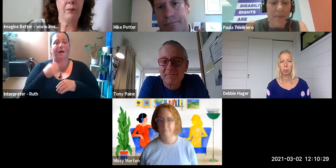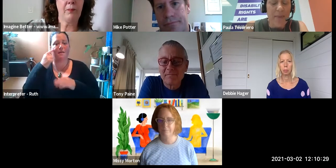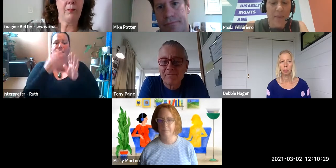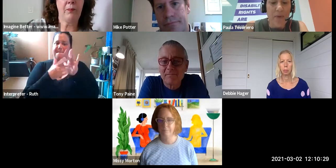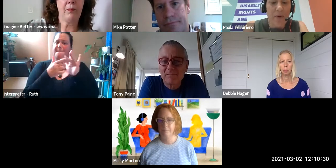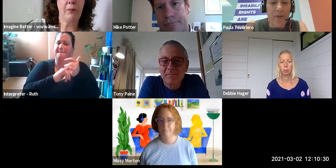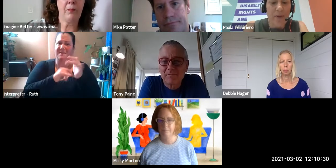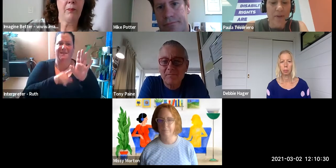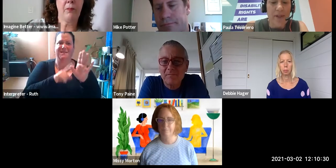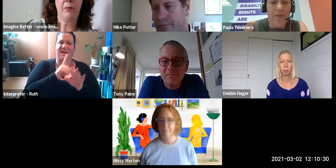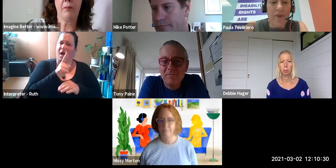perhaps build on on some of those.